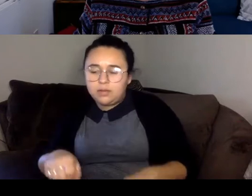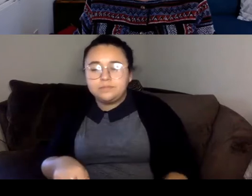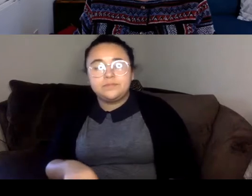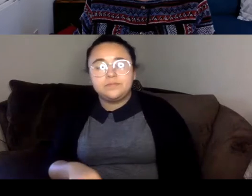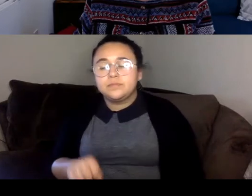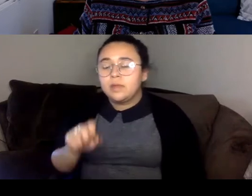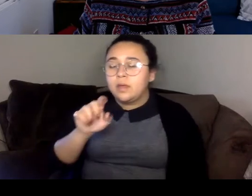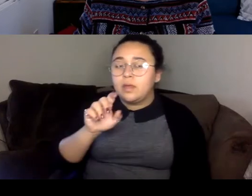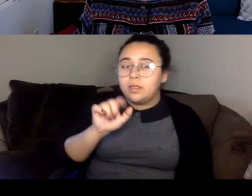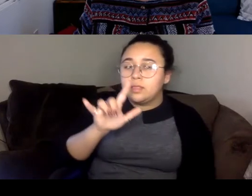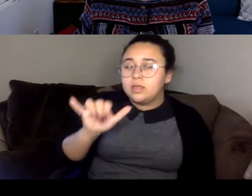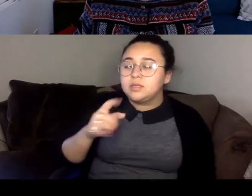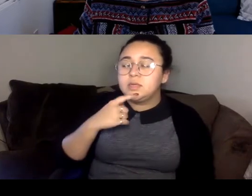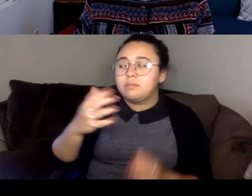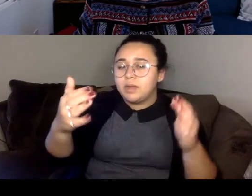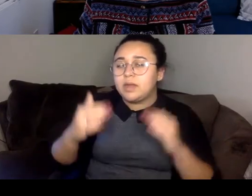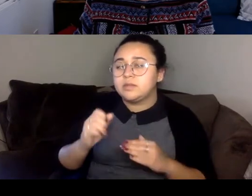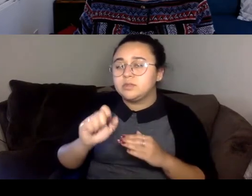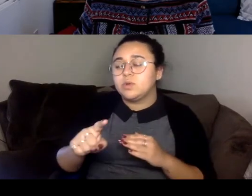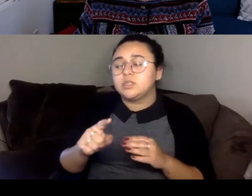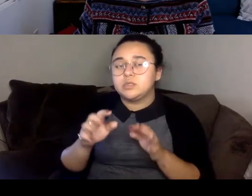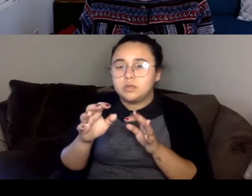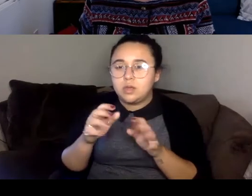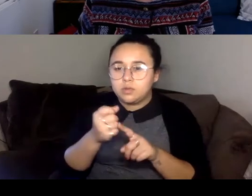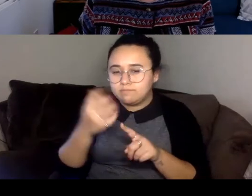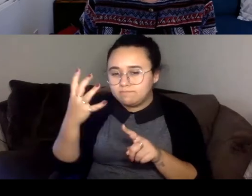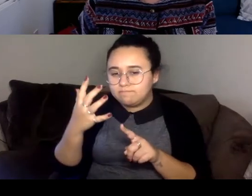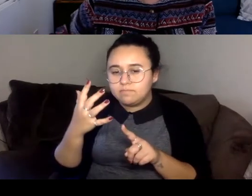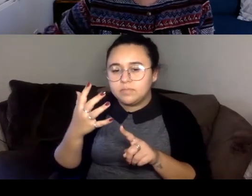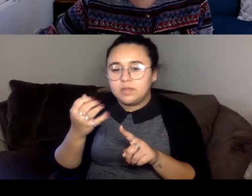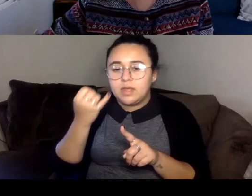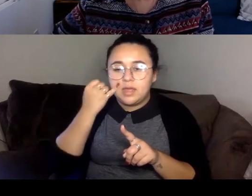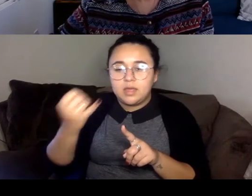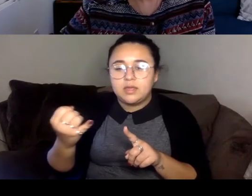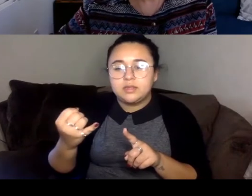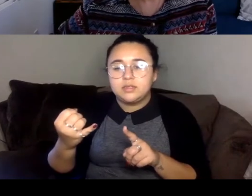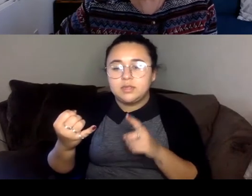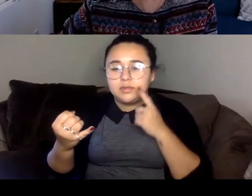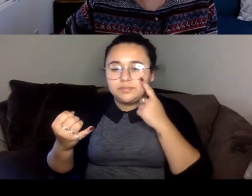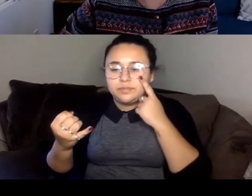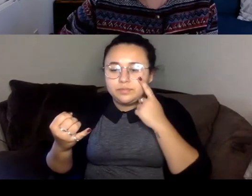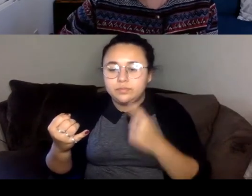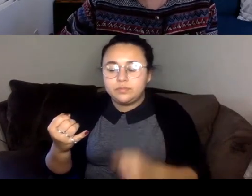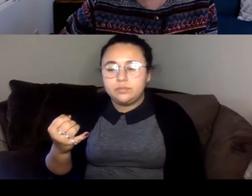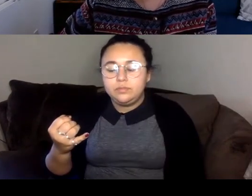of dig a little bit deeper into this idea that you're bringing up theory of emotional